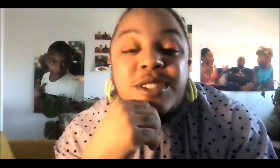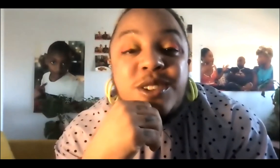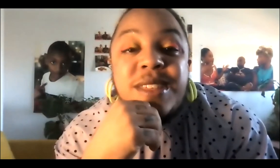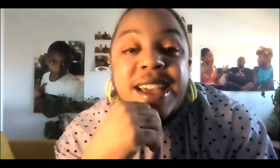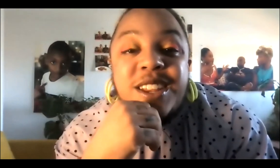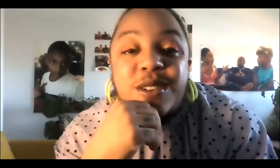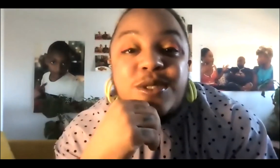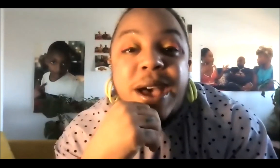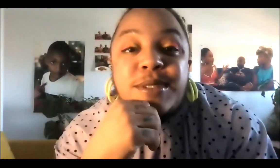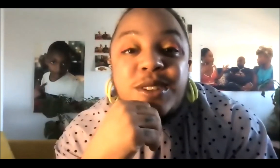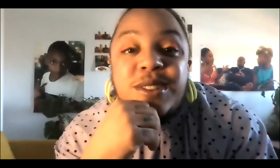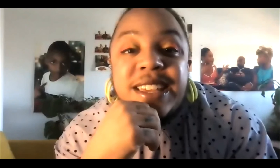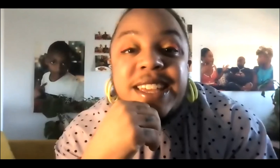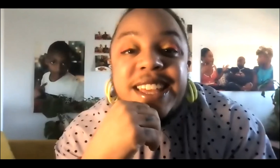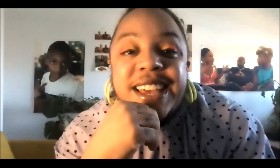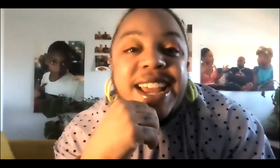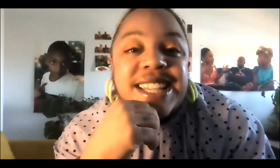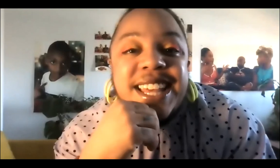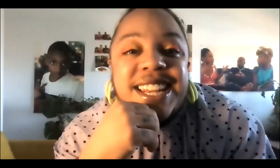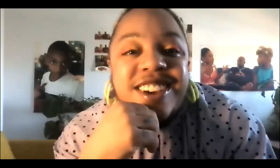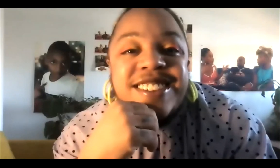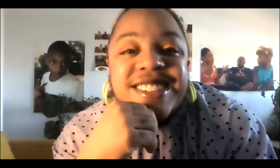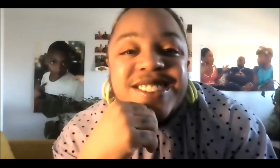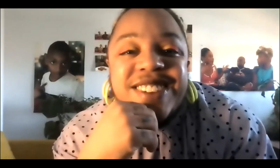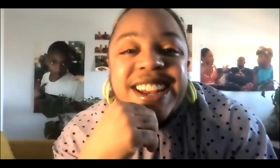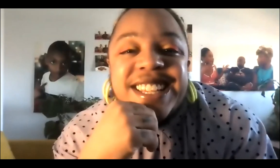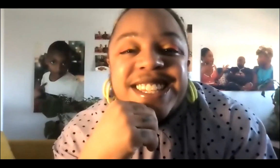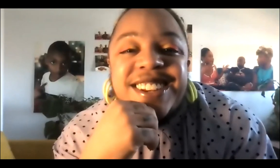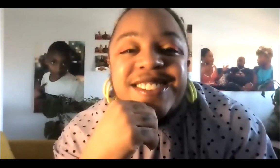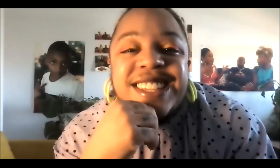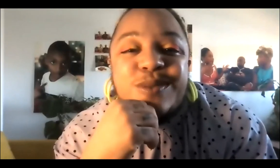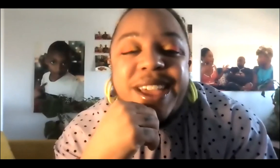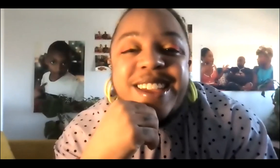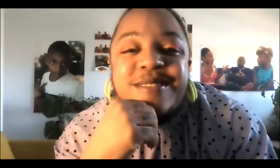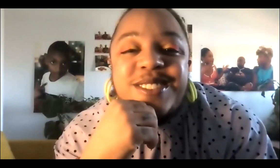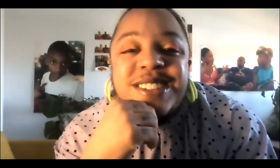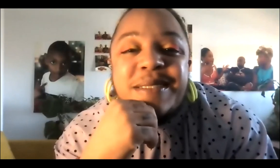to do that. So absolutely, I guess that is artivism, right? It's this way of using